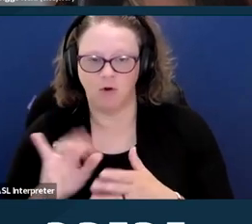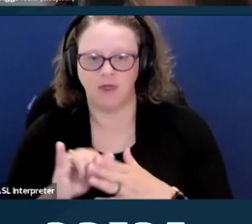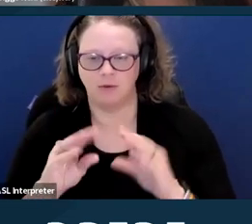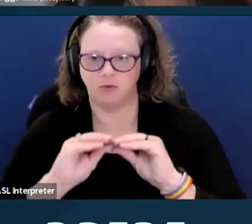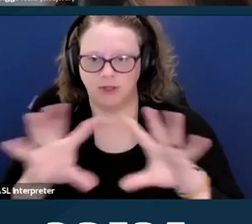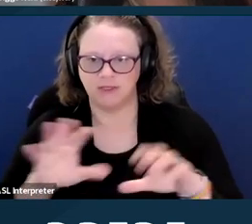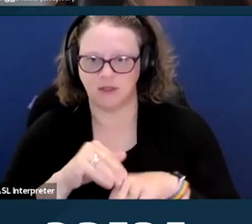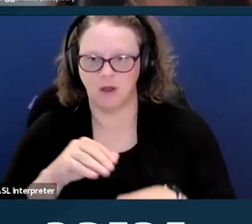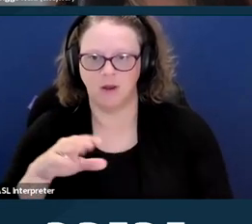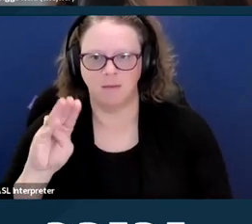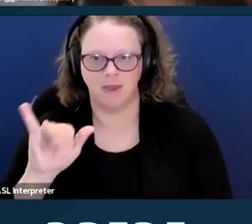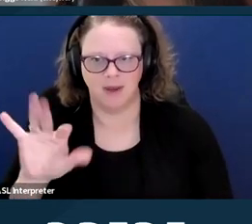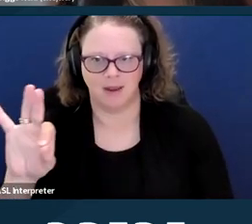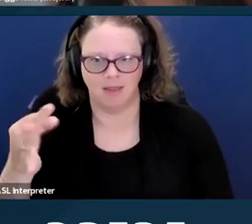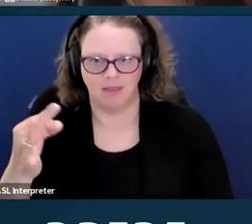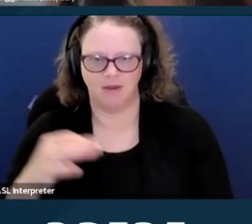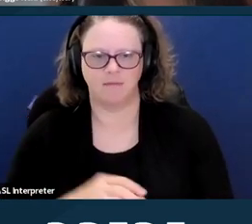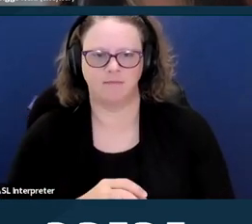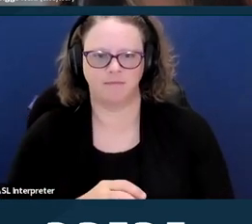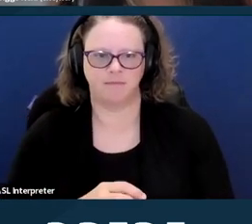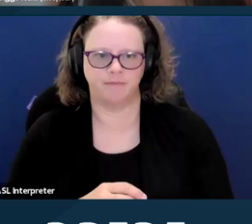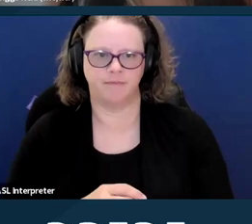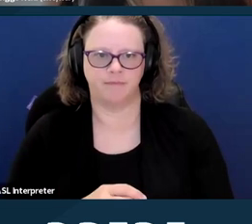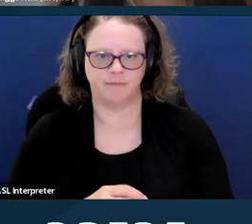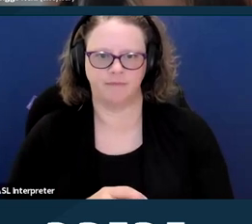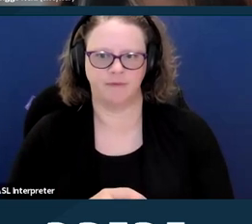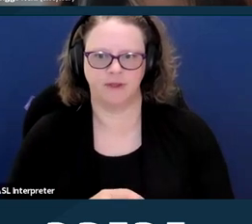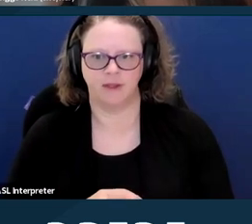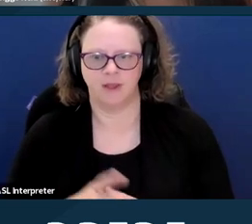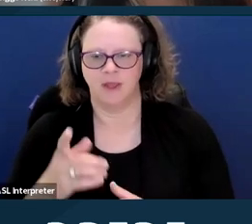and that will go into effect July